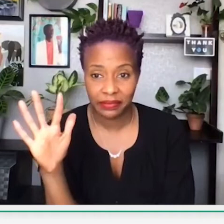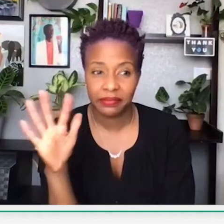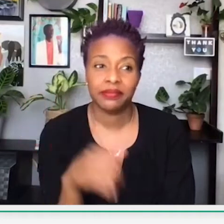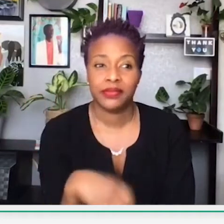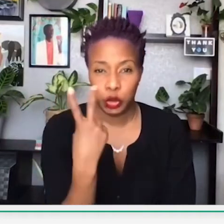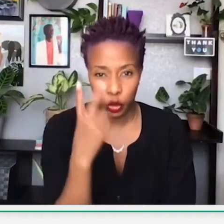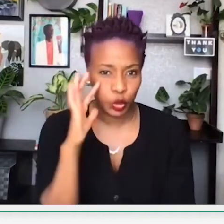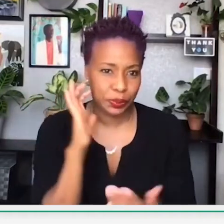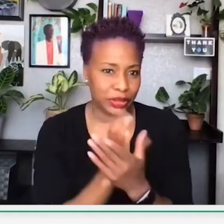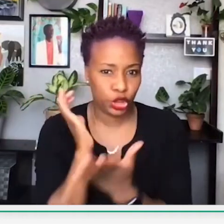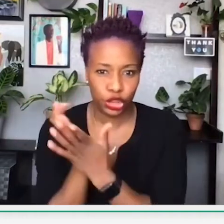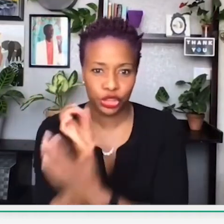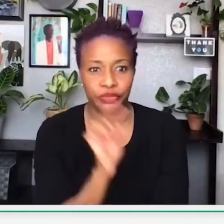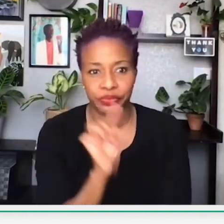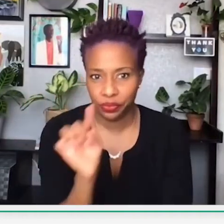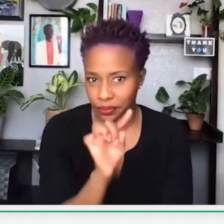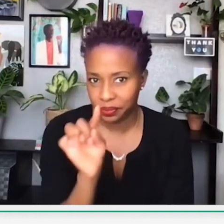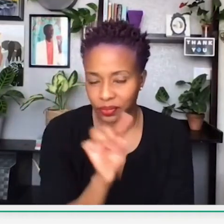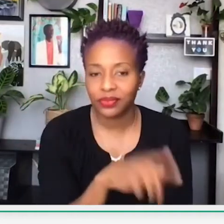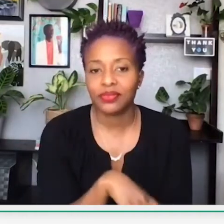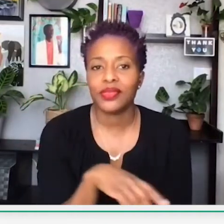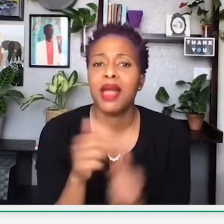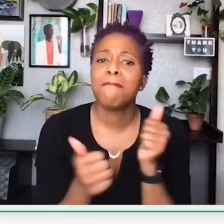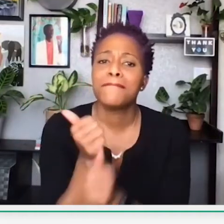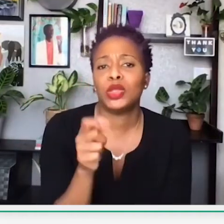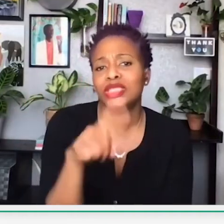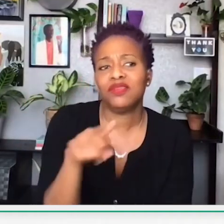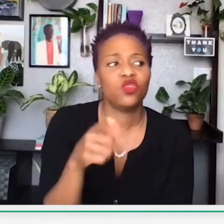So now fast forward to 1955. And, as you can see here, we have two pictures.